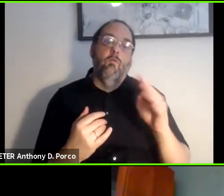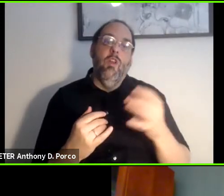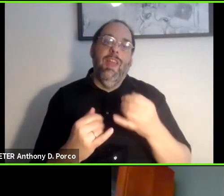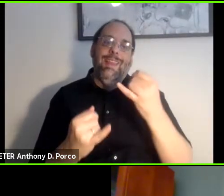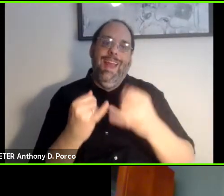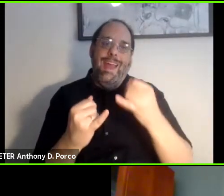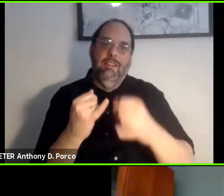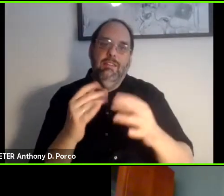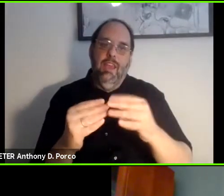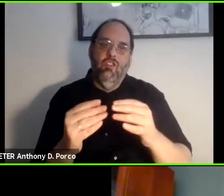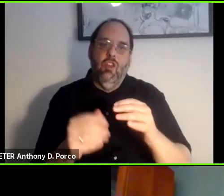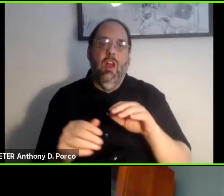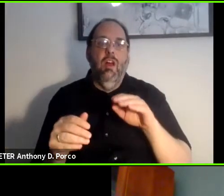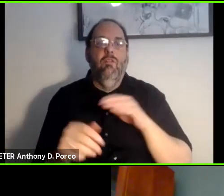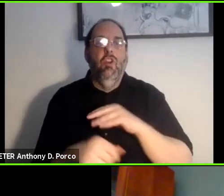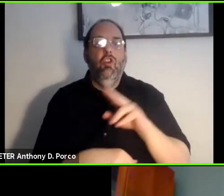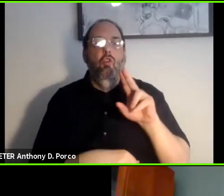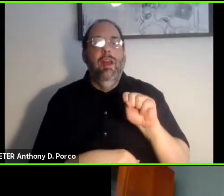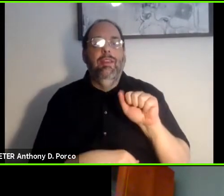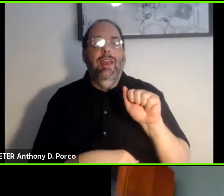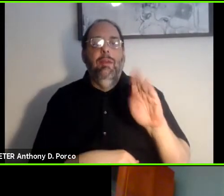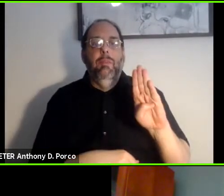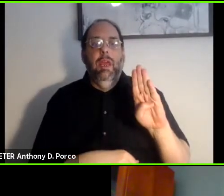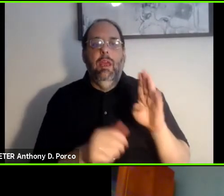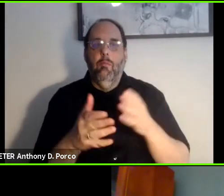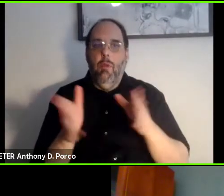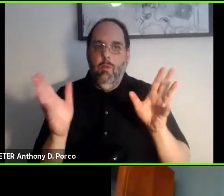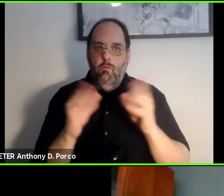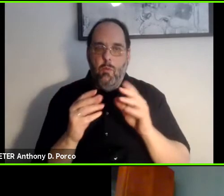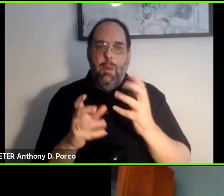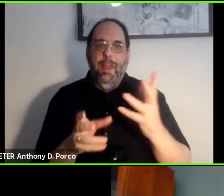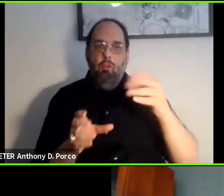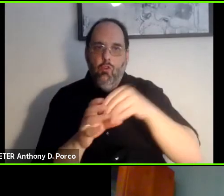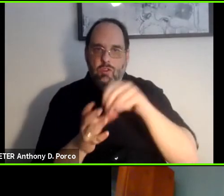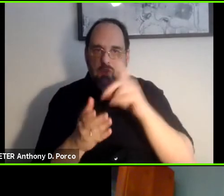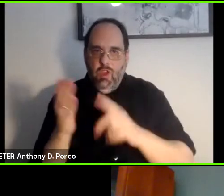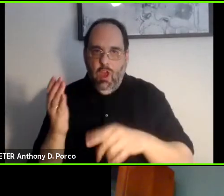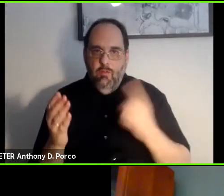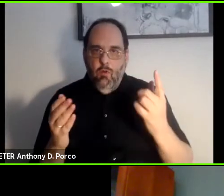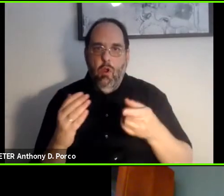of the Access Board's public forum on inclusive design of autonomous vehicles.